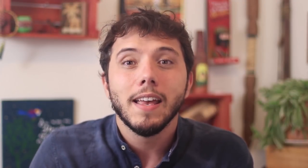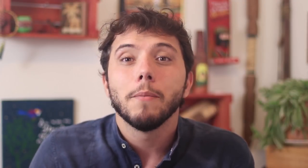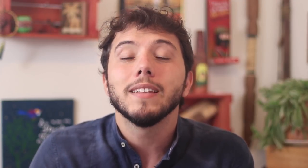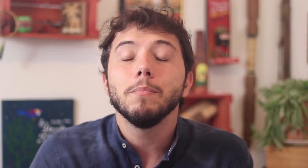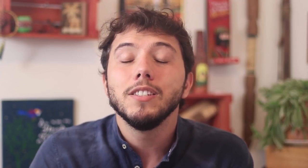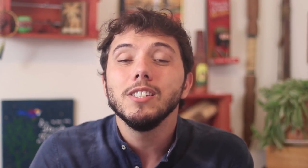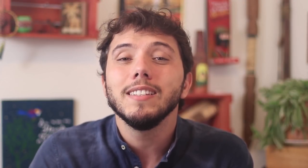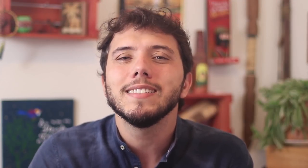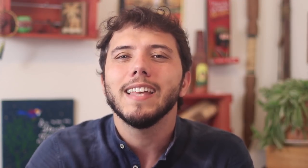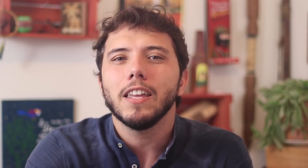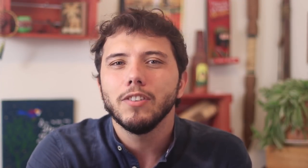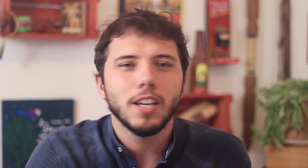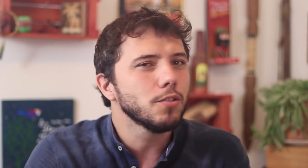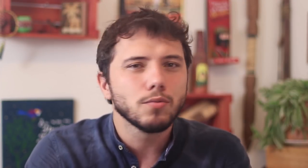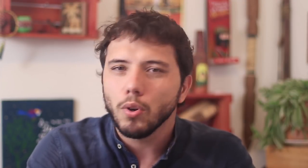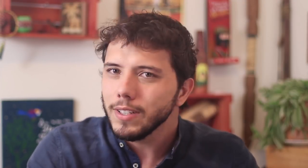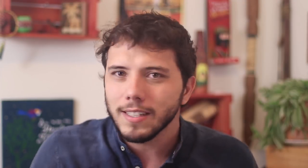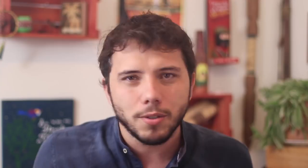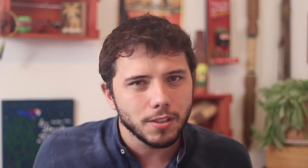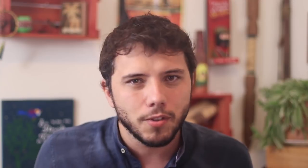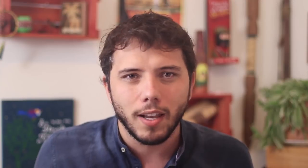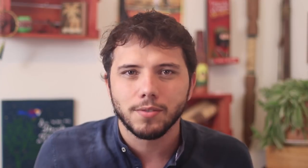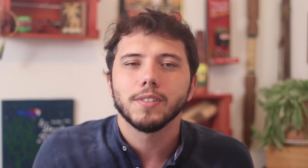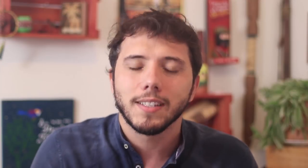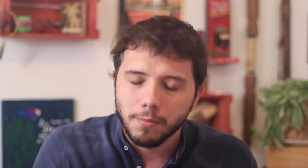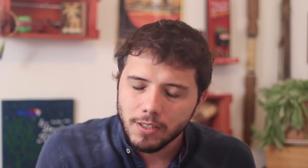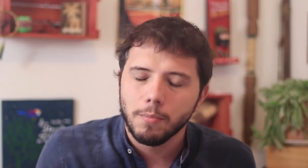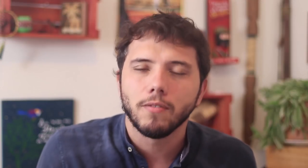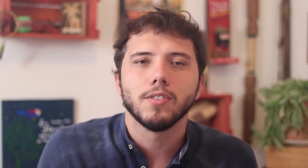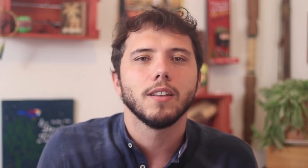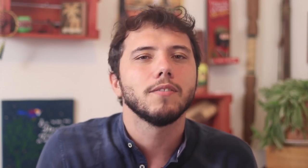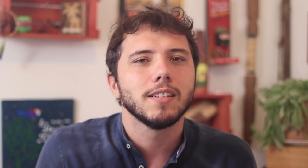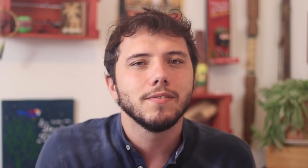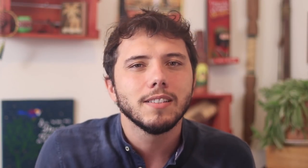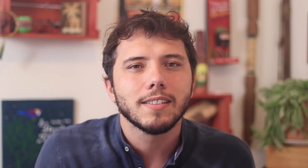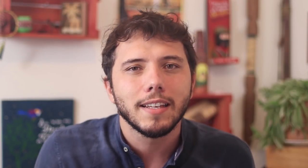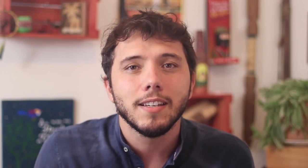but the decree continues in effect with all the other violations of this provisional decree 927,